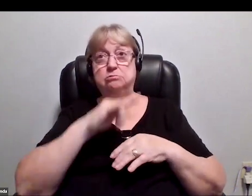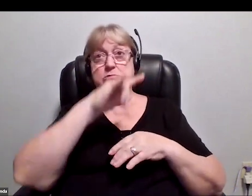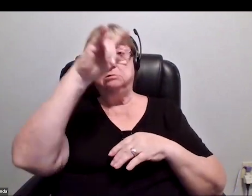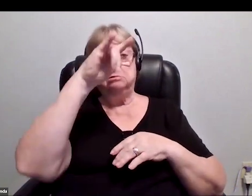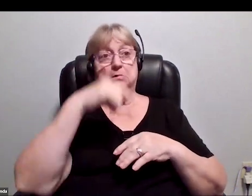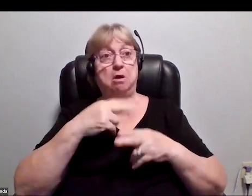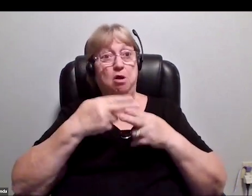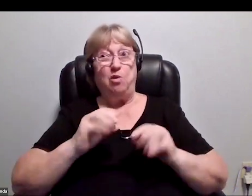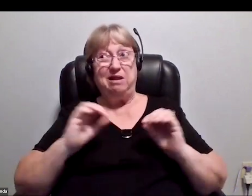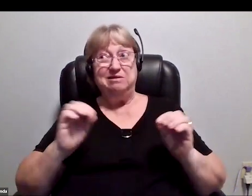Weightlessness is wonderful.